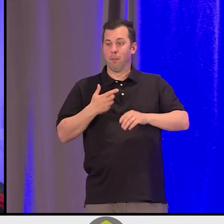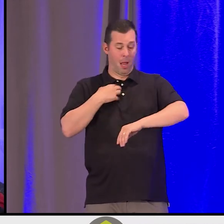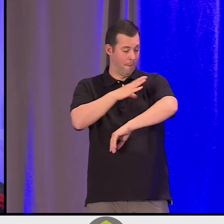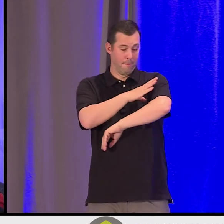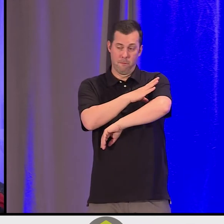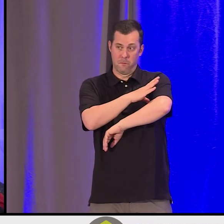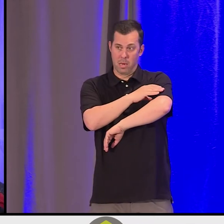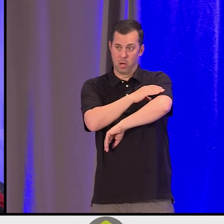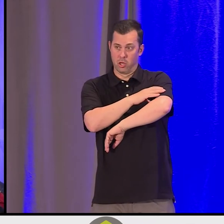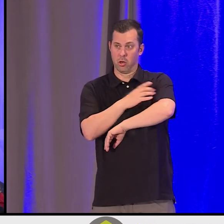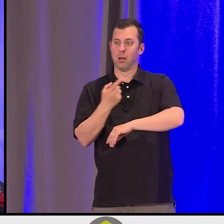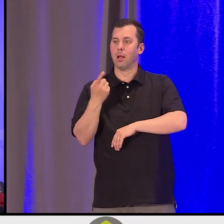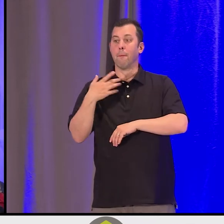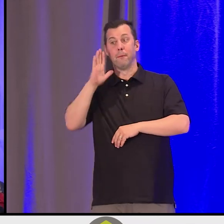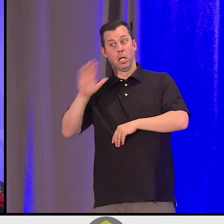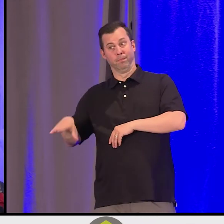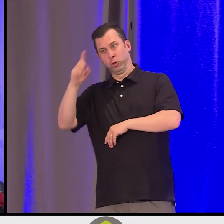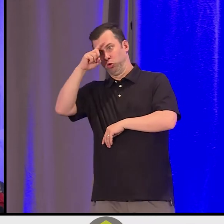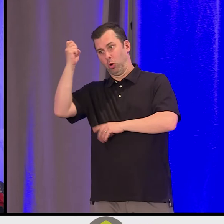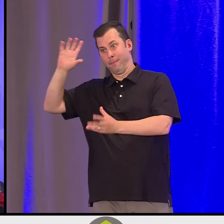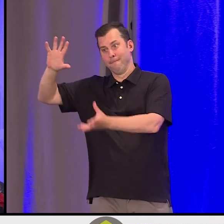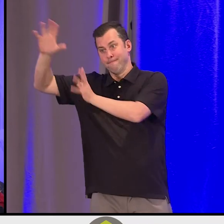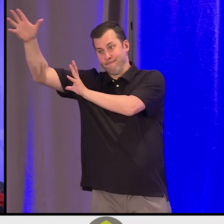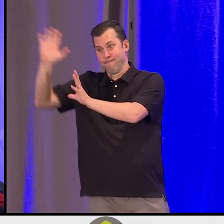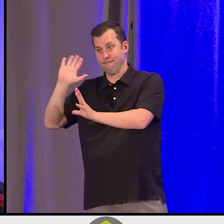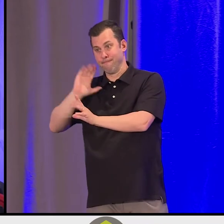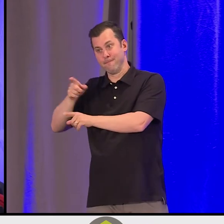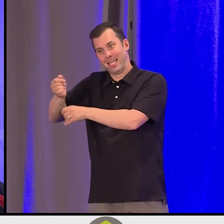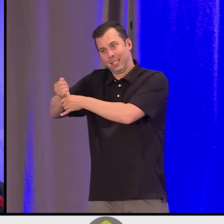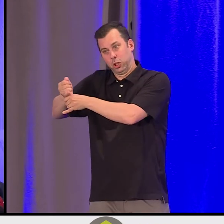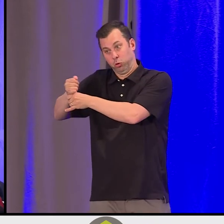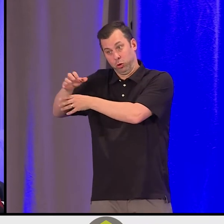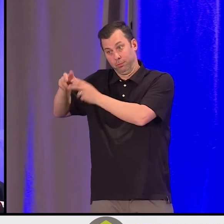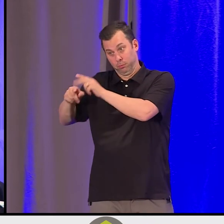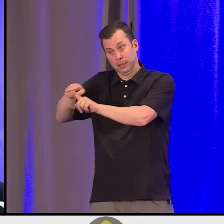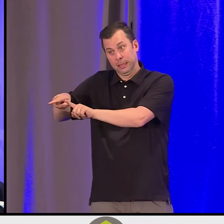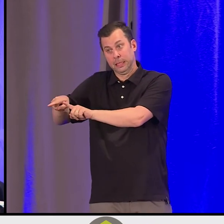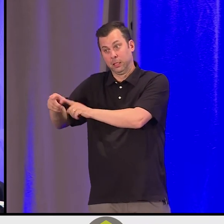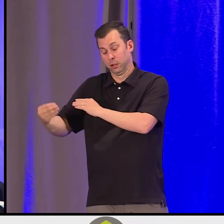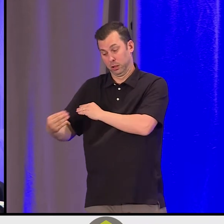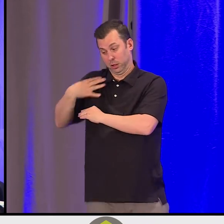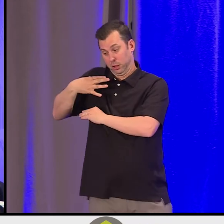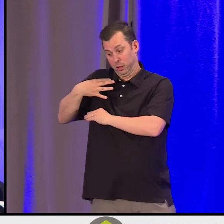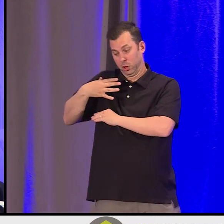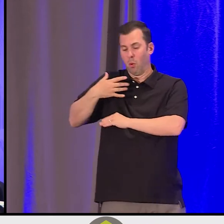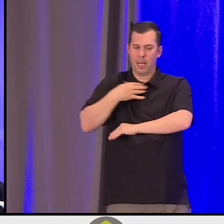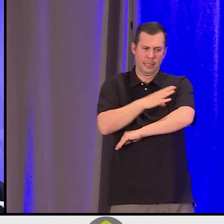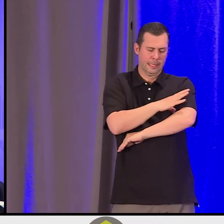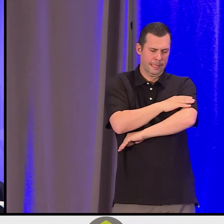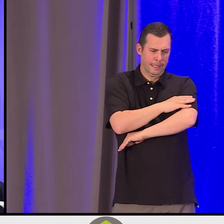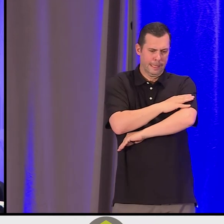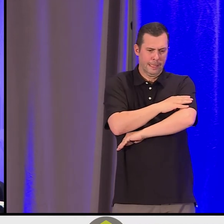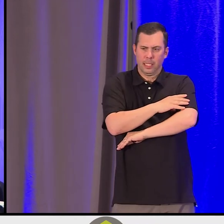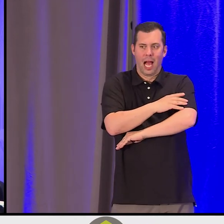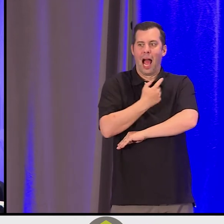because of my trauma in certain institutional settings. And so when we -- when we begin to get to know them, we can put up the bowling bumpers.